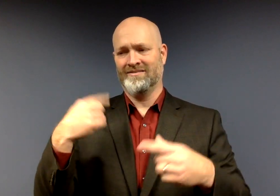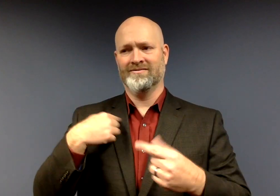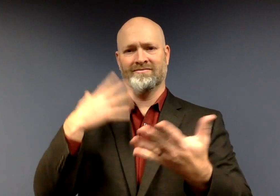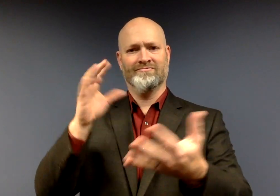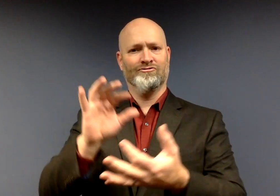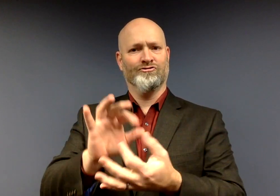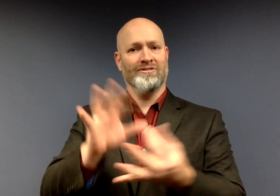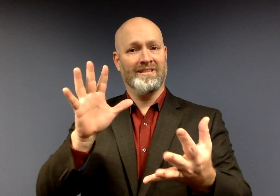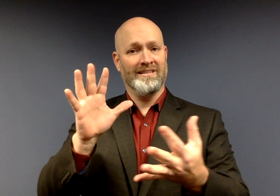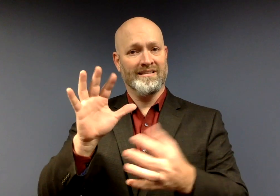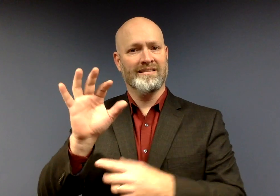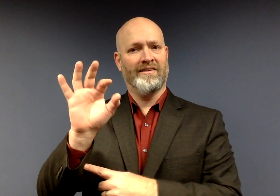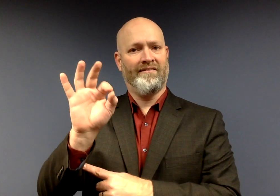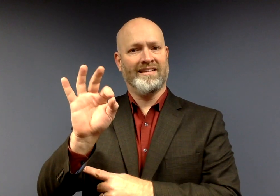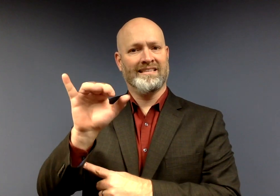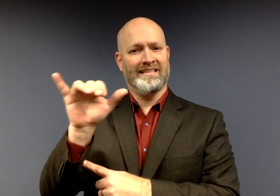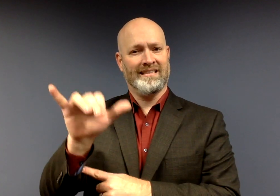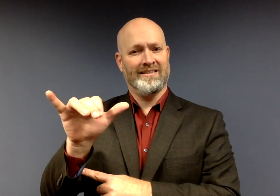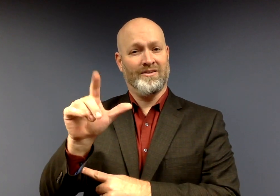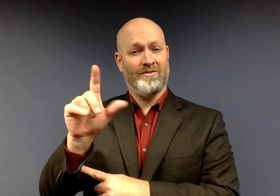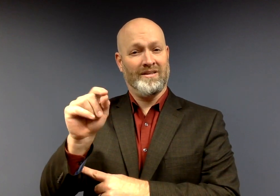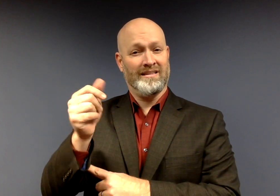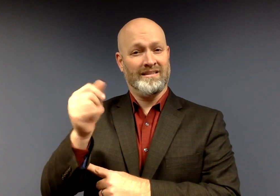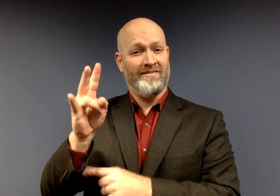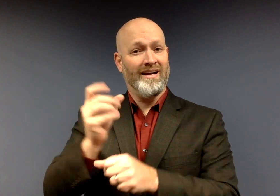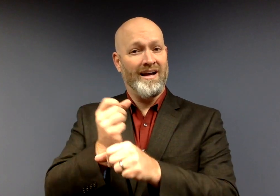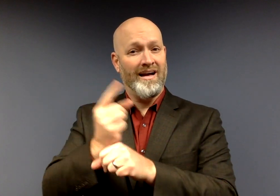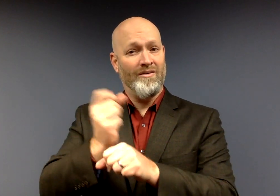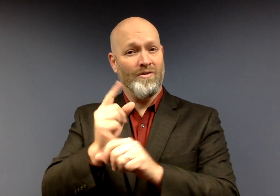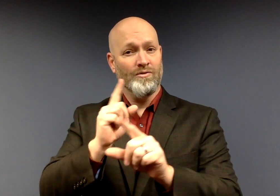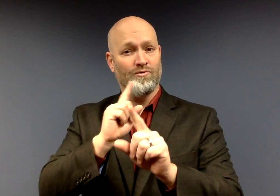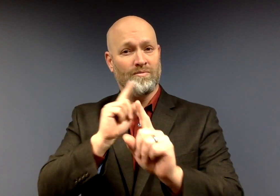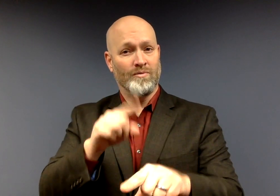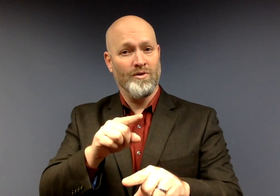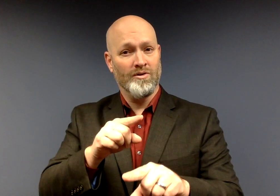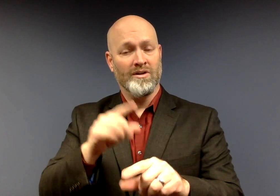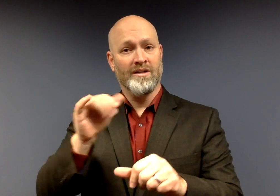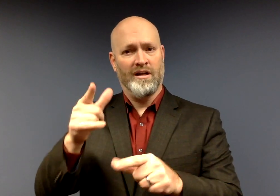the release of the office's FY17 annual report.